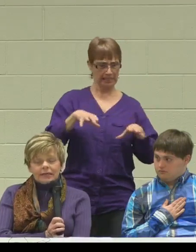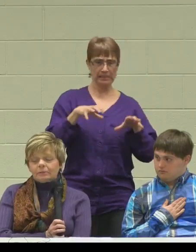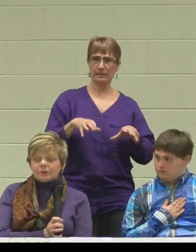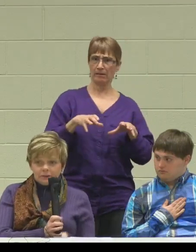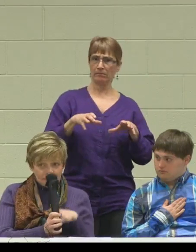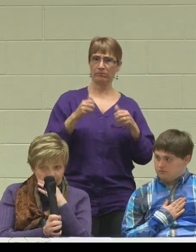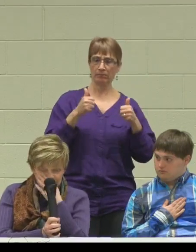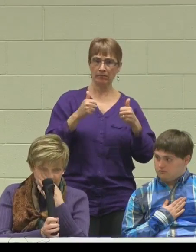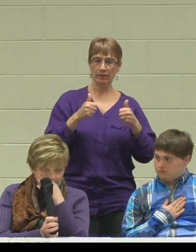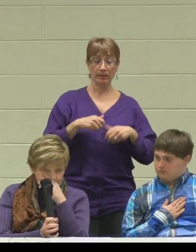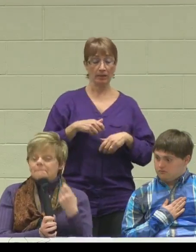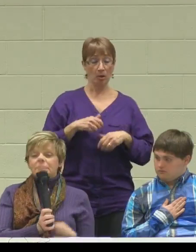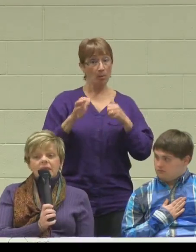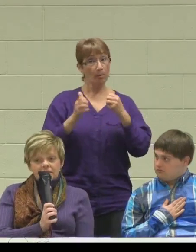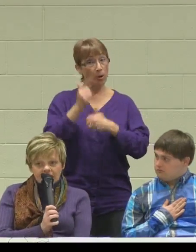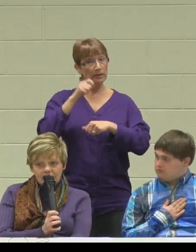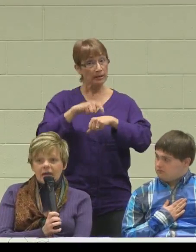absolutely everything, except that